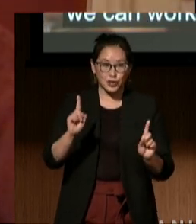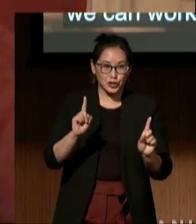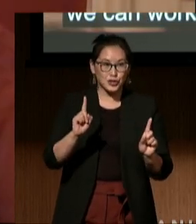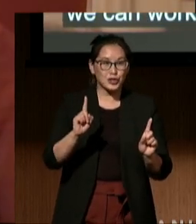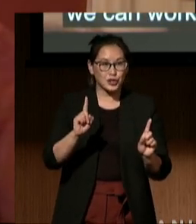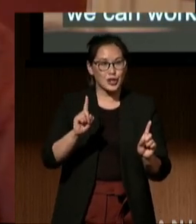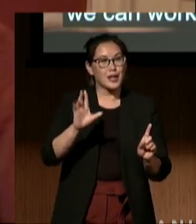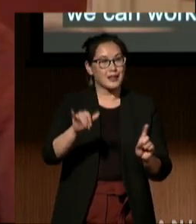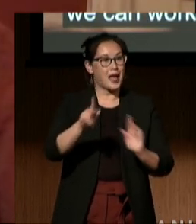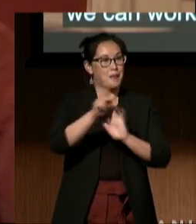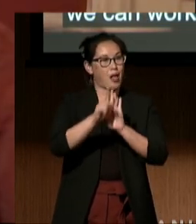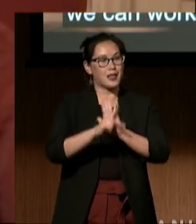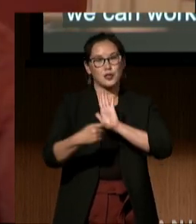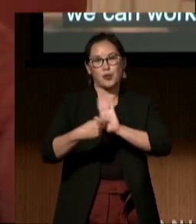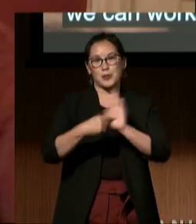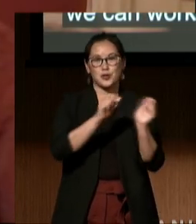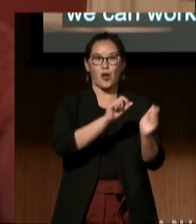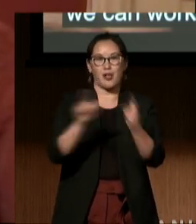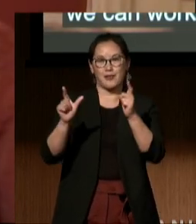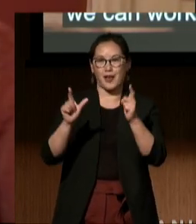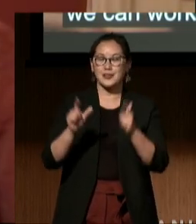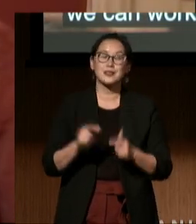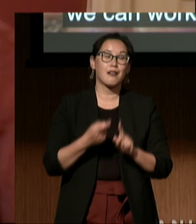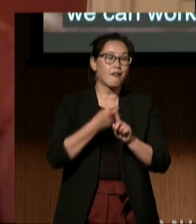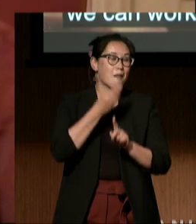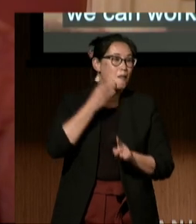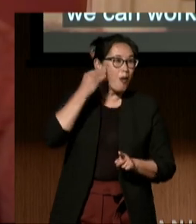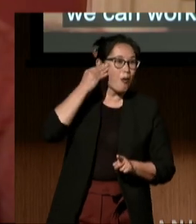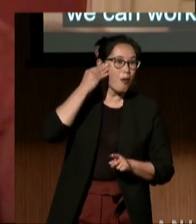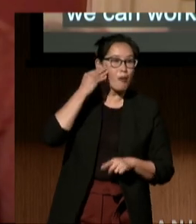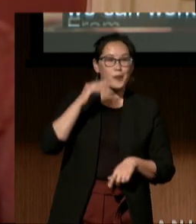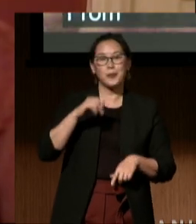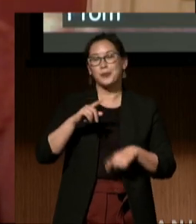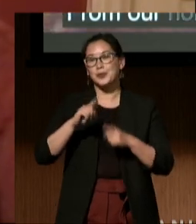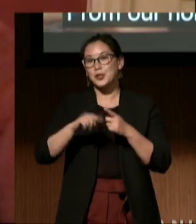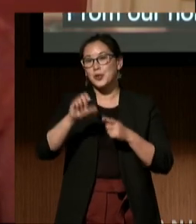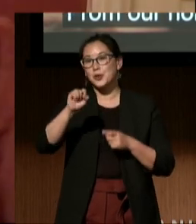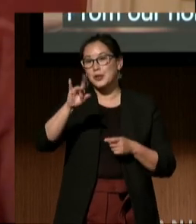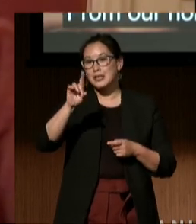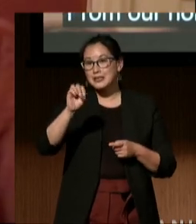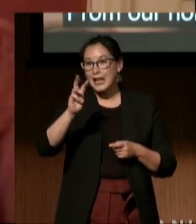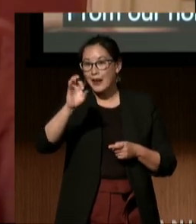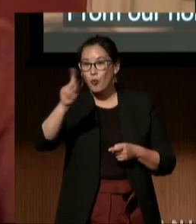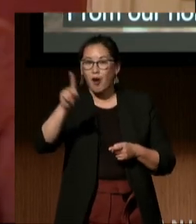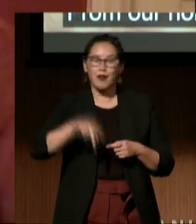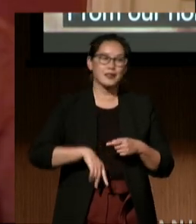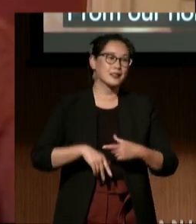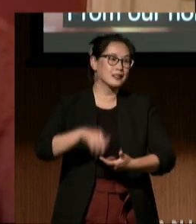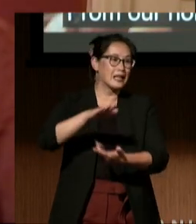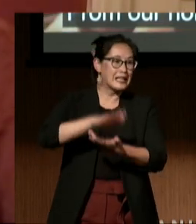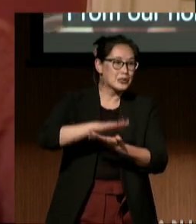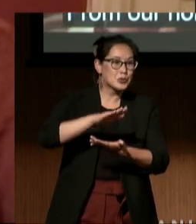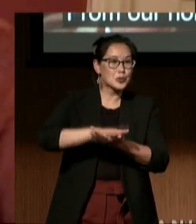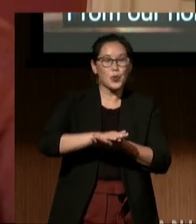all of us, from our homes, to our sidewalks, to our schools, to our country.